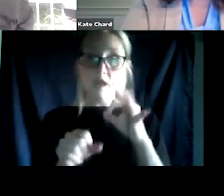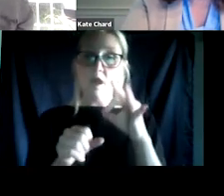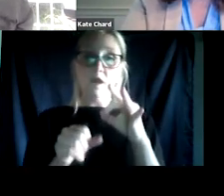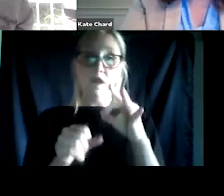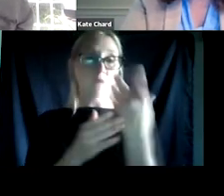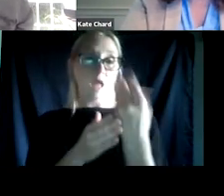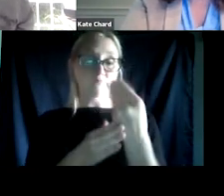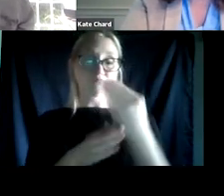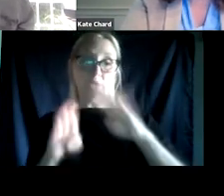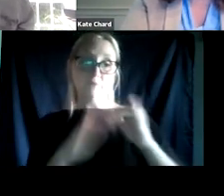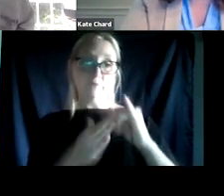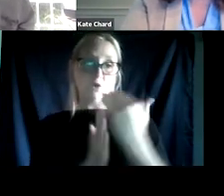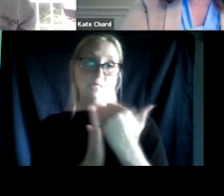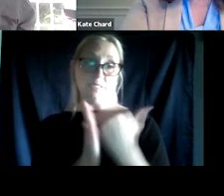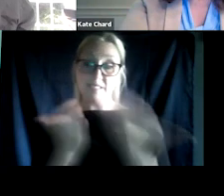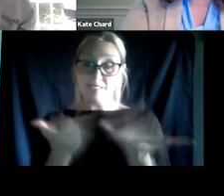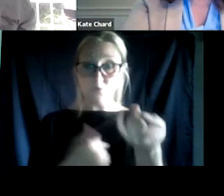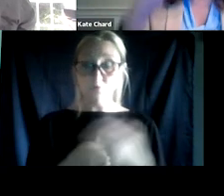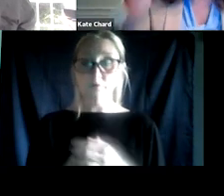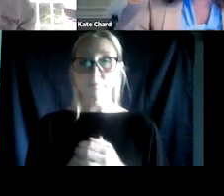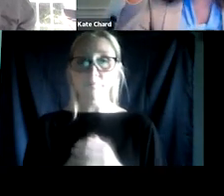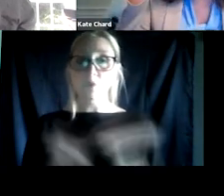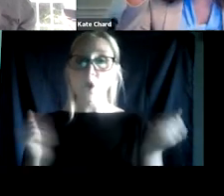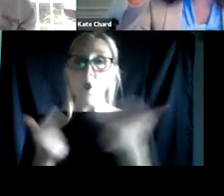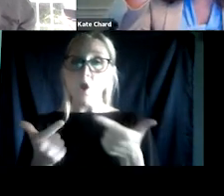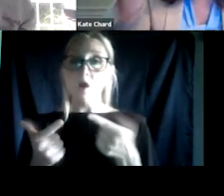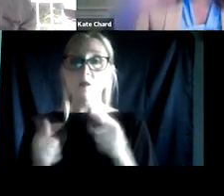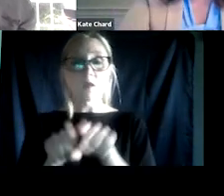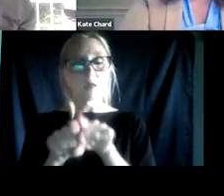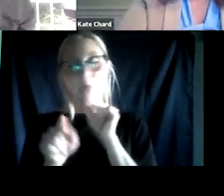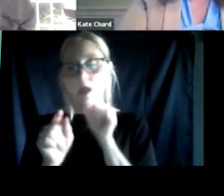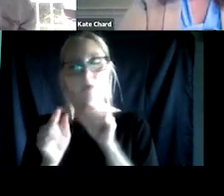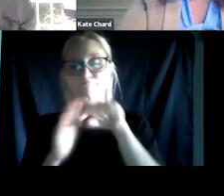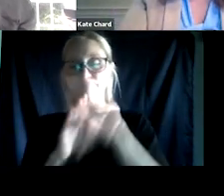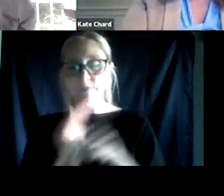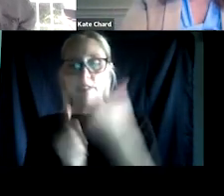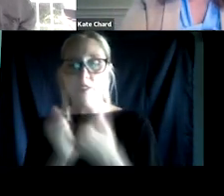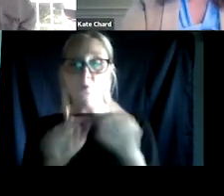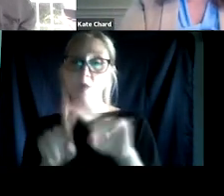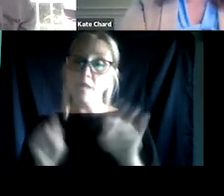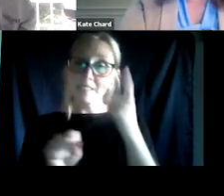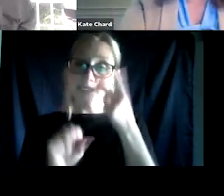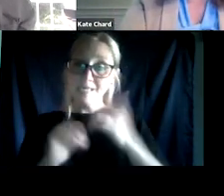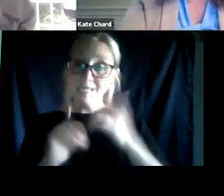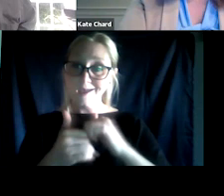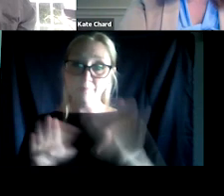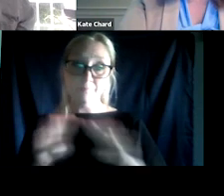that are listed here. All of these things also, I won't go through each of these, but you can just see how behavior can often respond